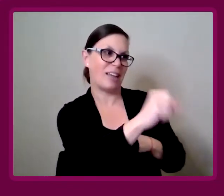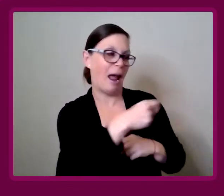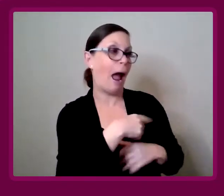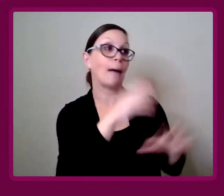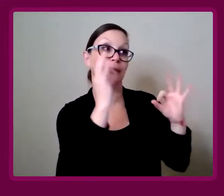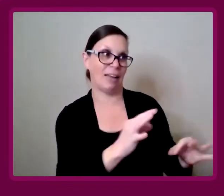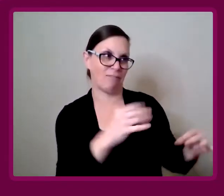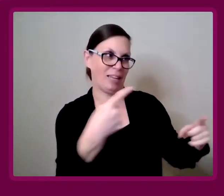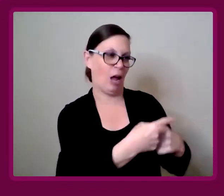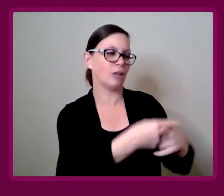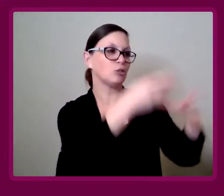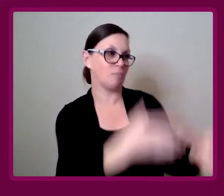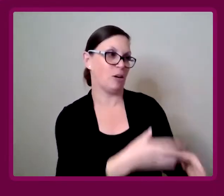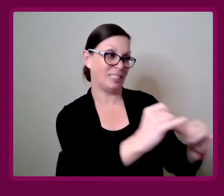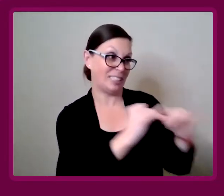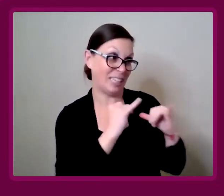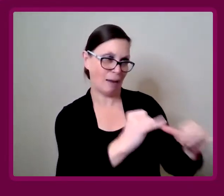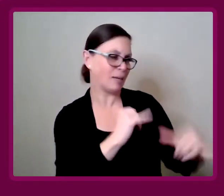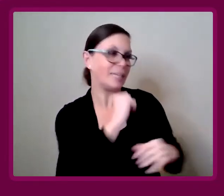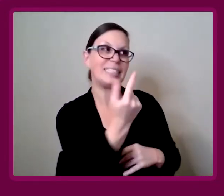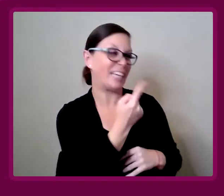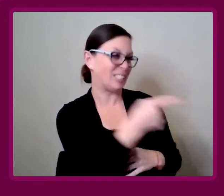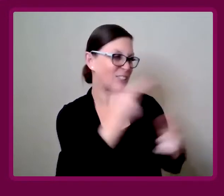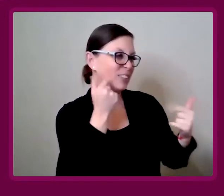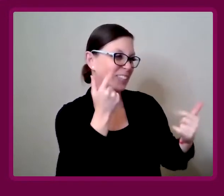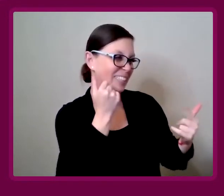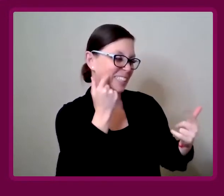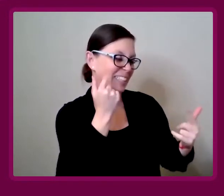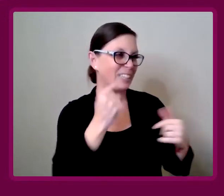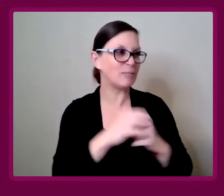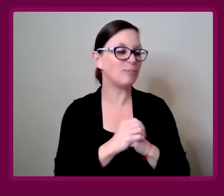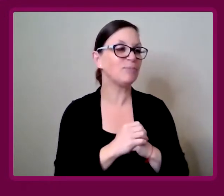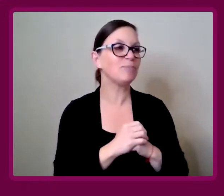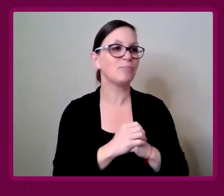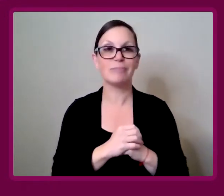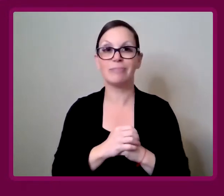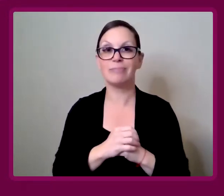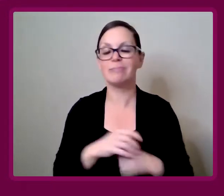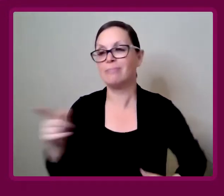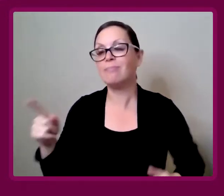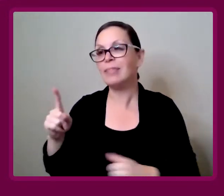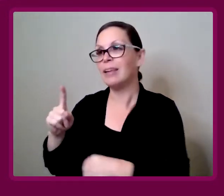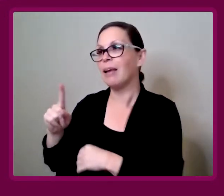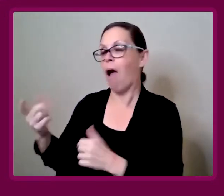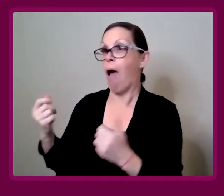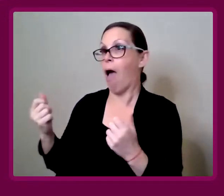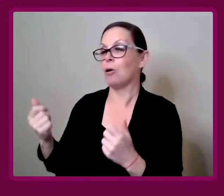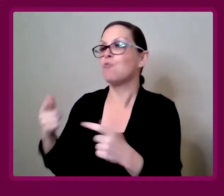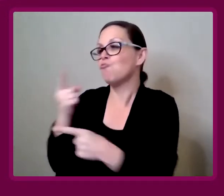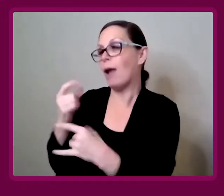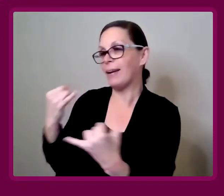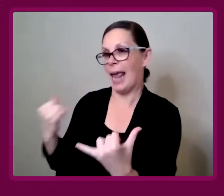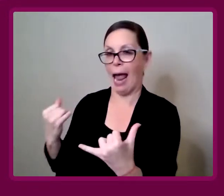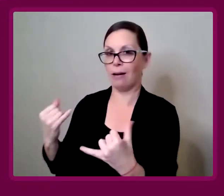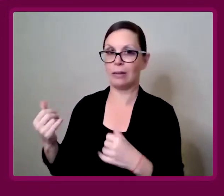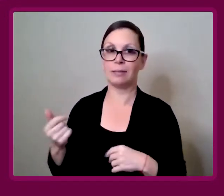But yeah, I'm totally one of those contradictory people as well, so it's not just you. Amy Francis-Smith: Yeah, I'm all about the jumper.